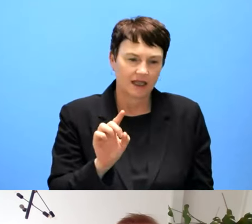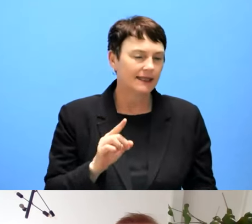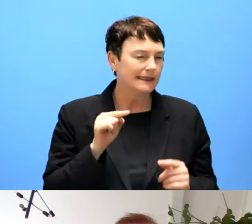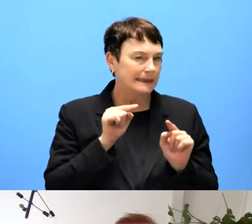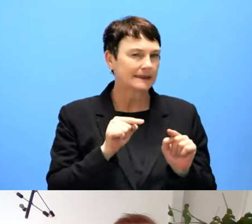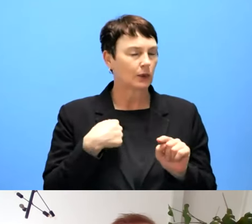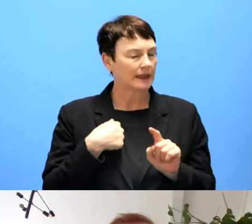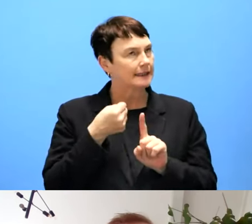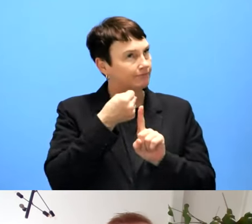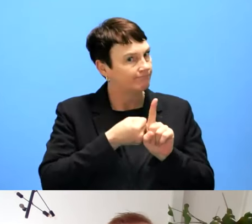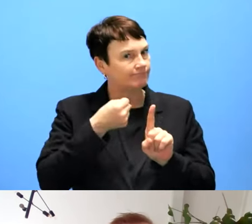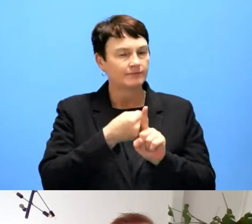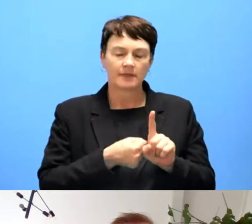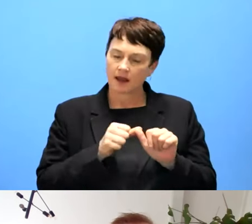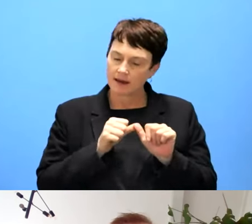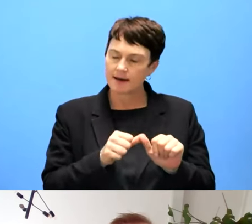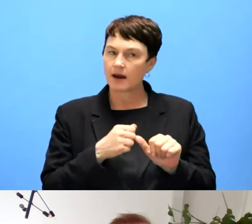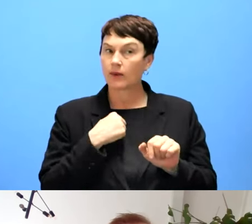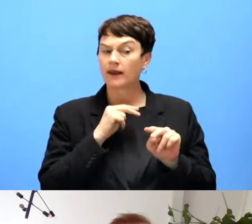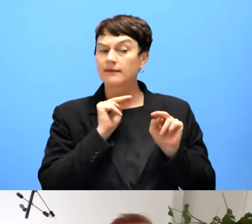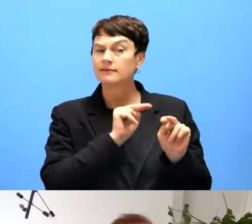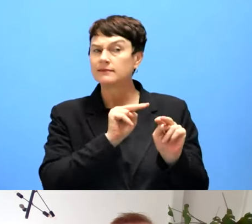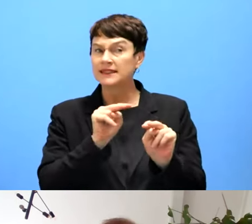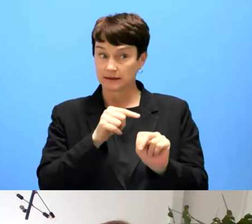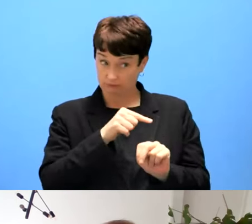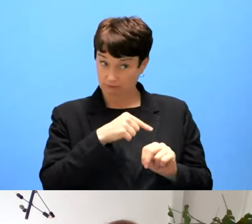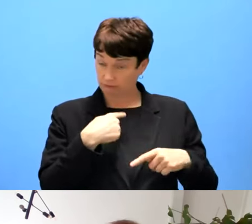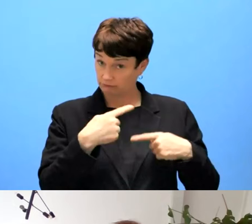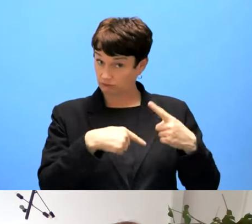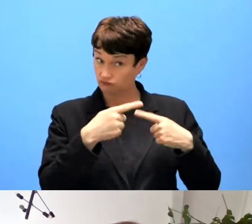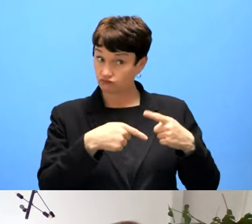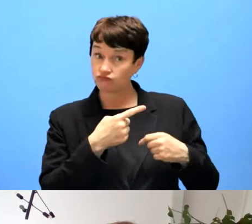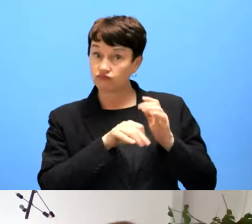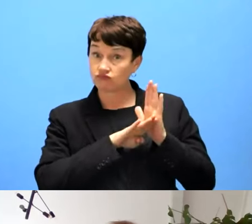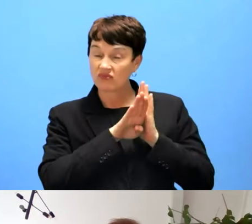to continuously monitor the progress and we can do that now because we're sitting on a mountain